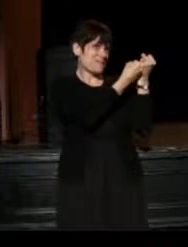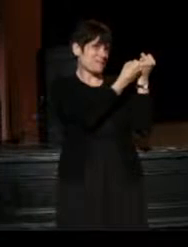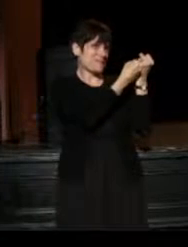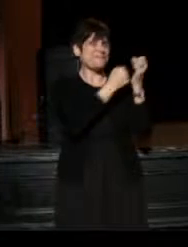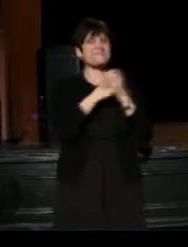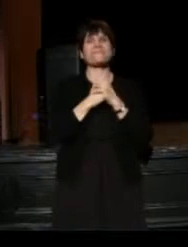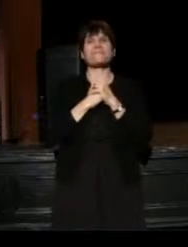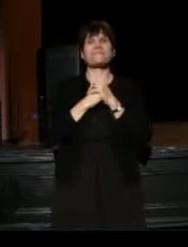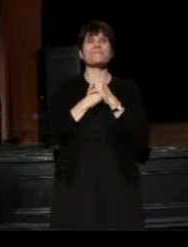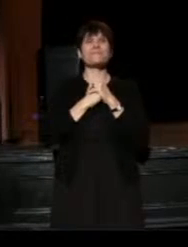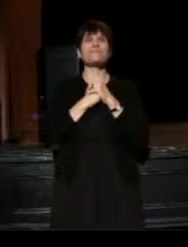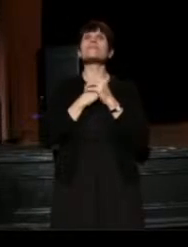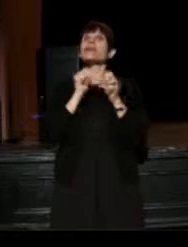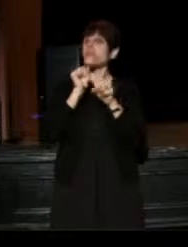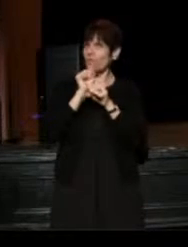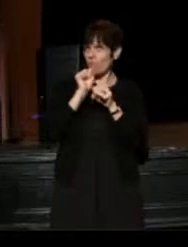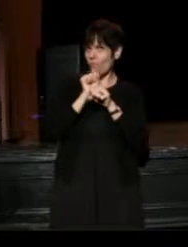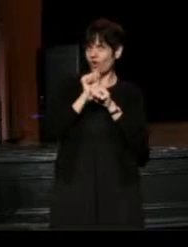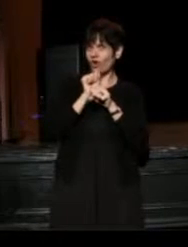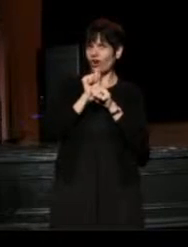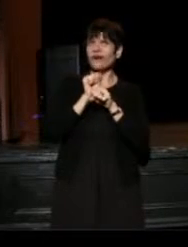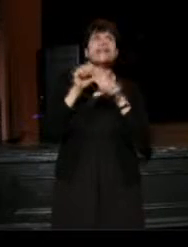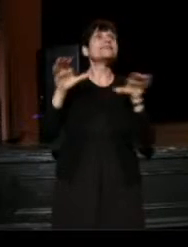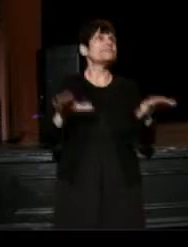The work that's been done,